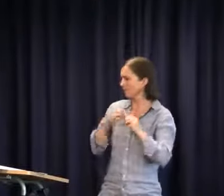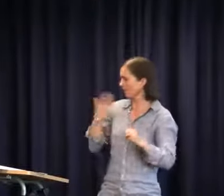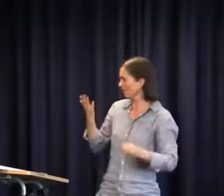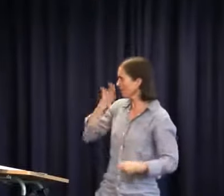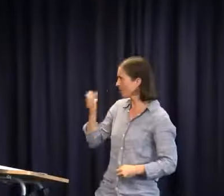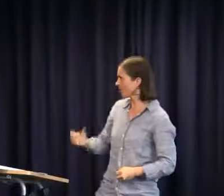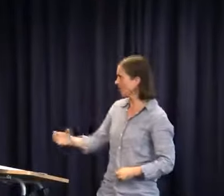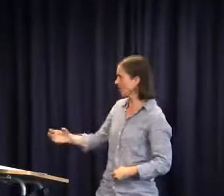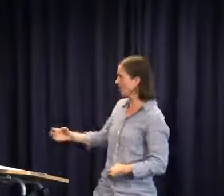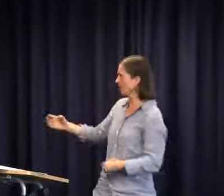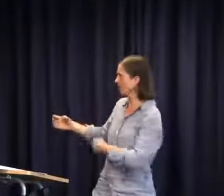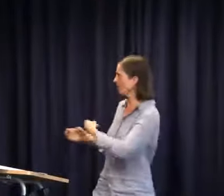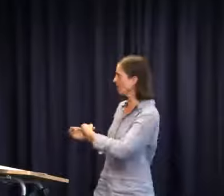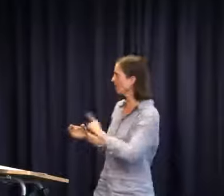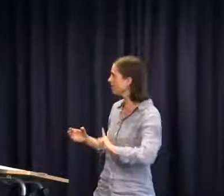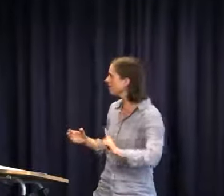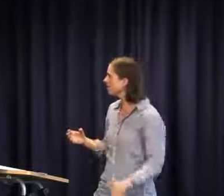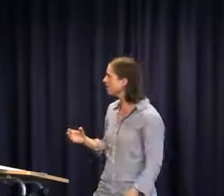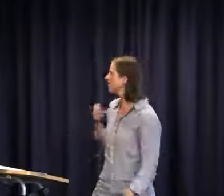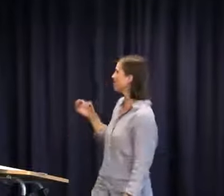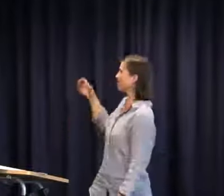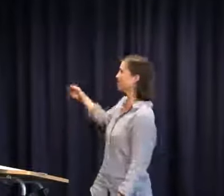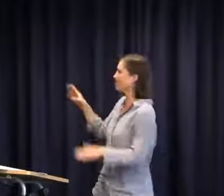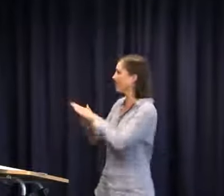the real difficulty. It has taken about two or three years. We are still in a situation